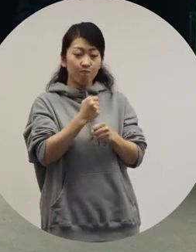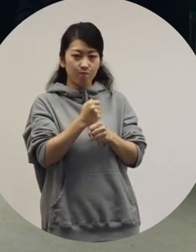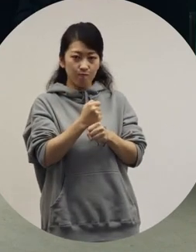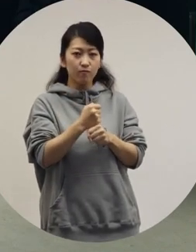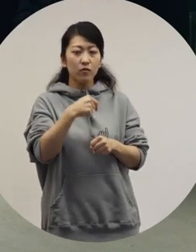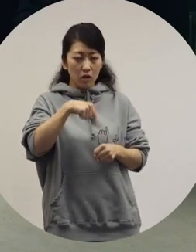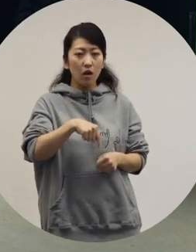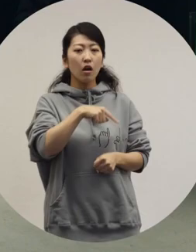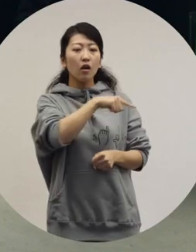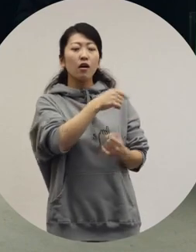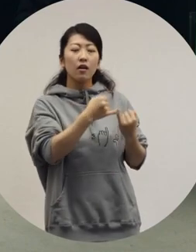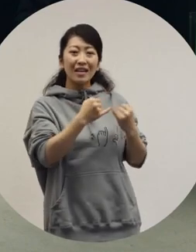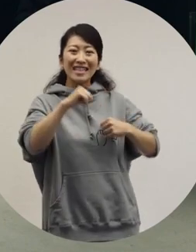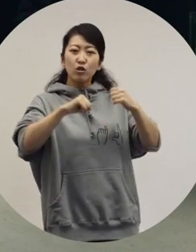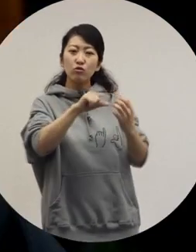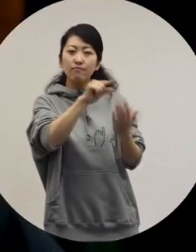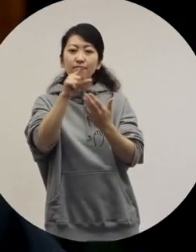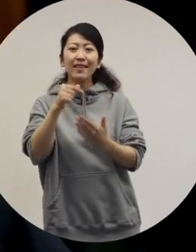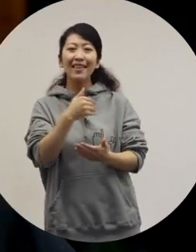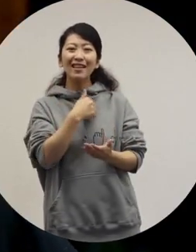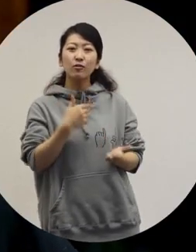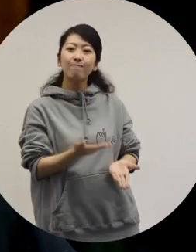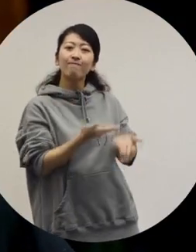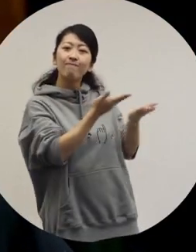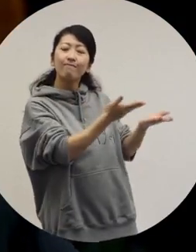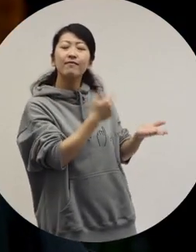I want to make it easy for people to make choices.